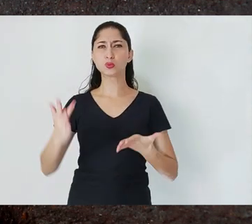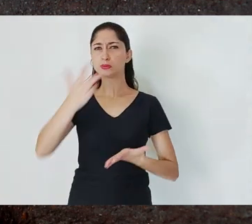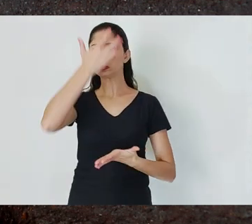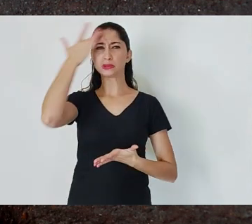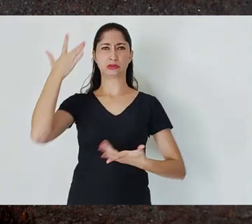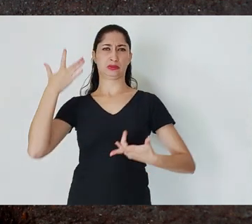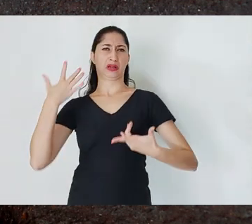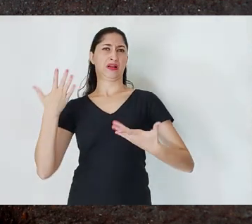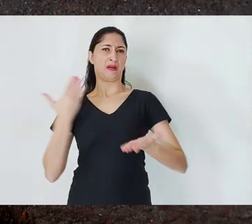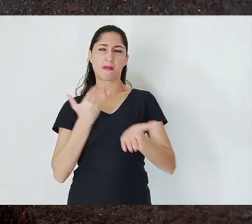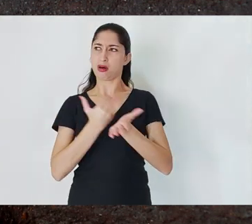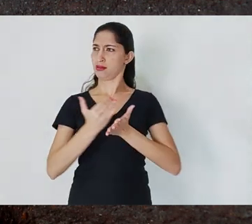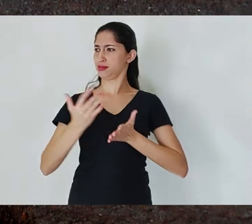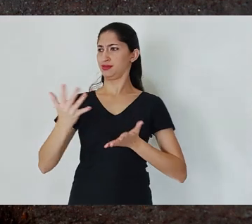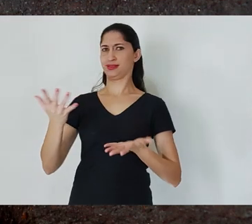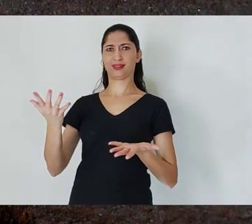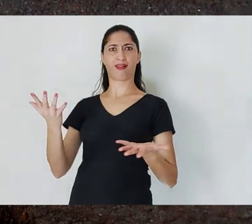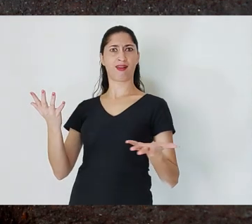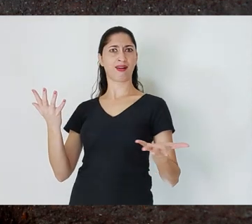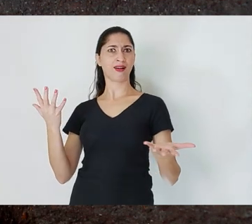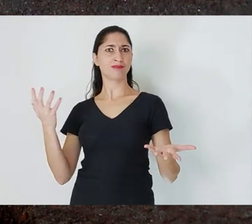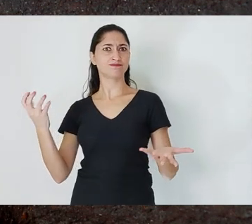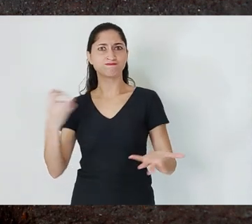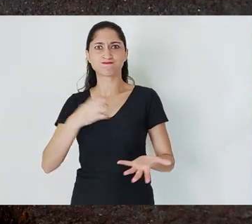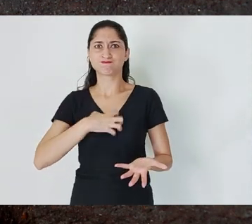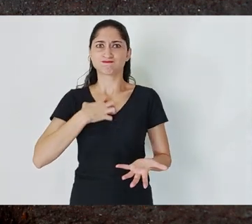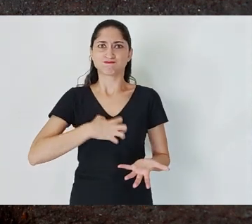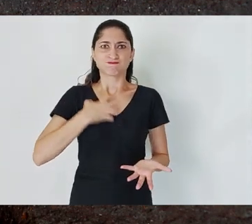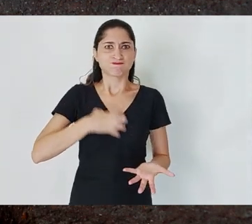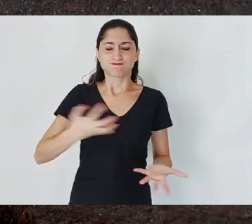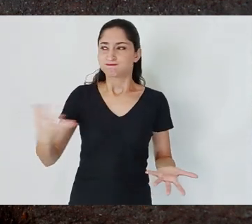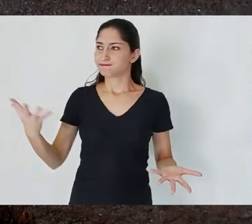ideas that were already spreading.